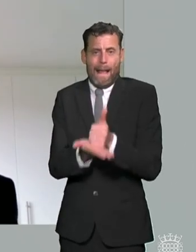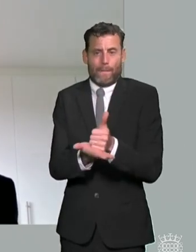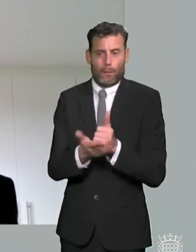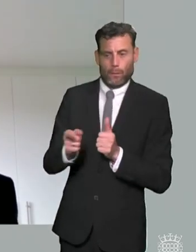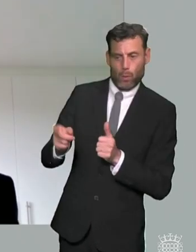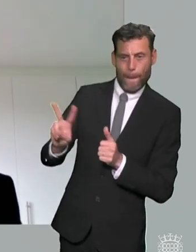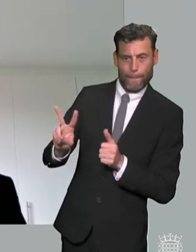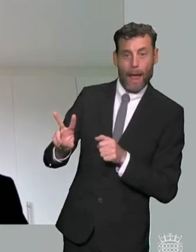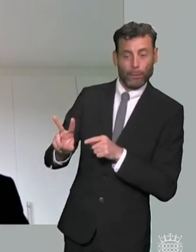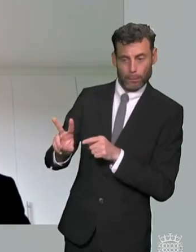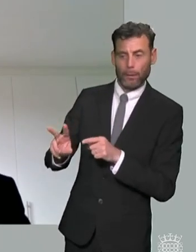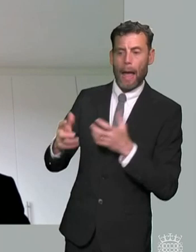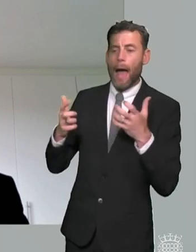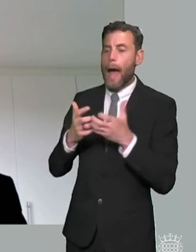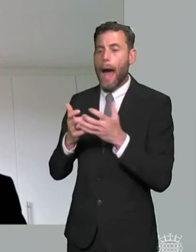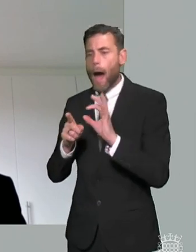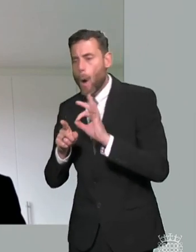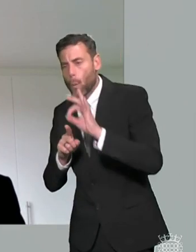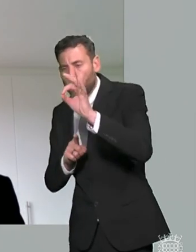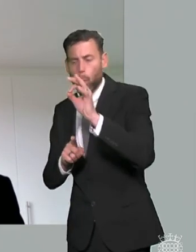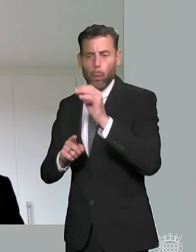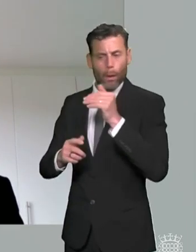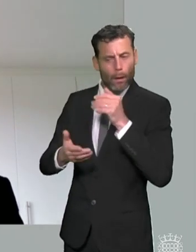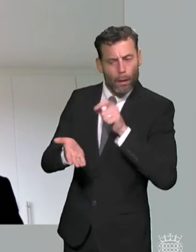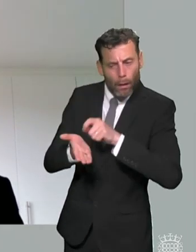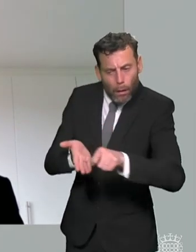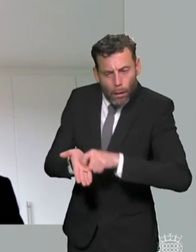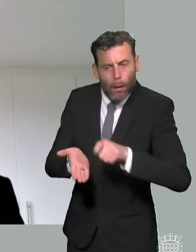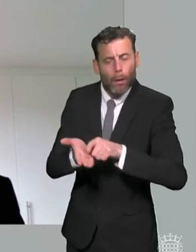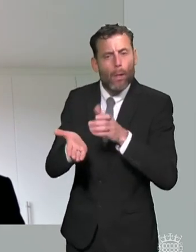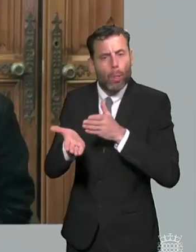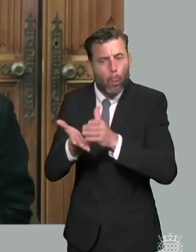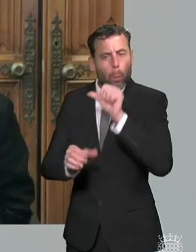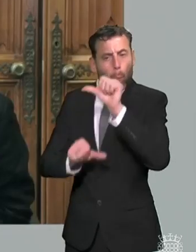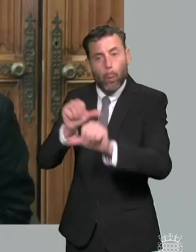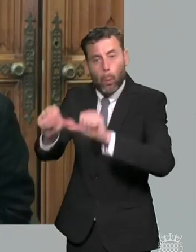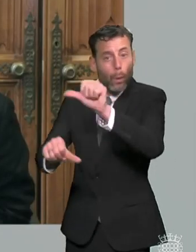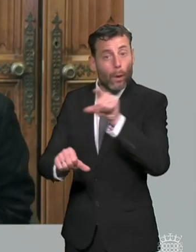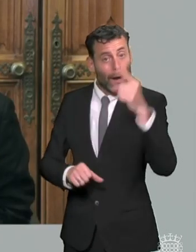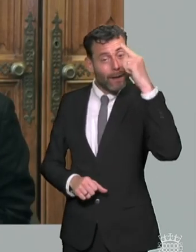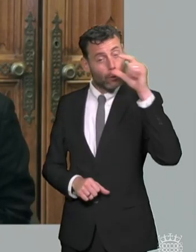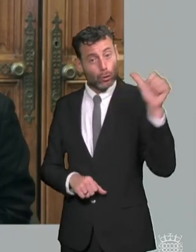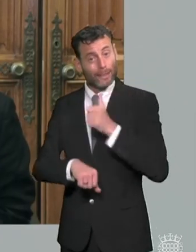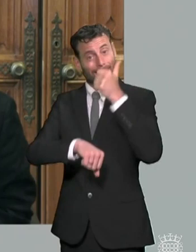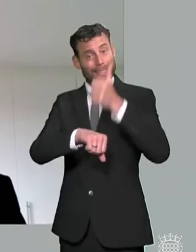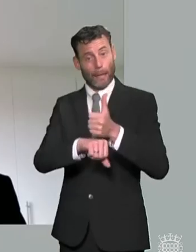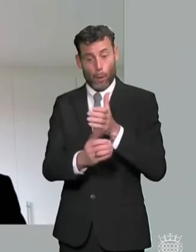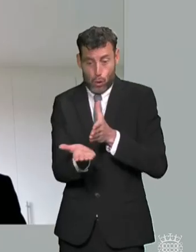that they have to face when when trying to get the right uh care for their child i think